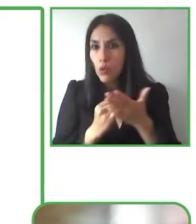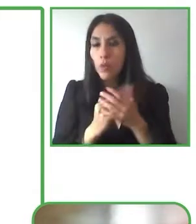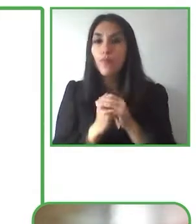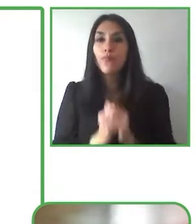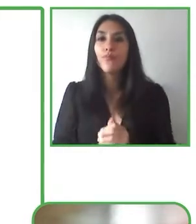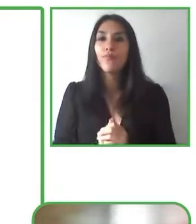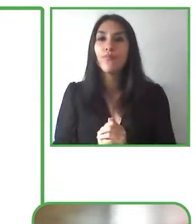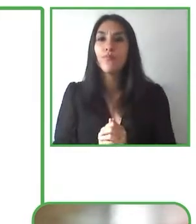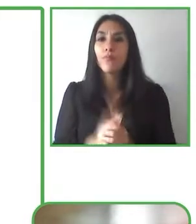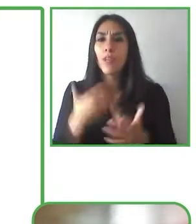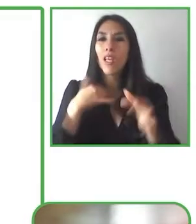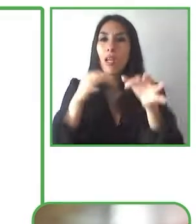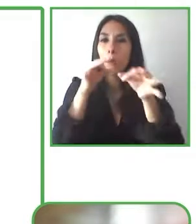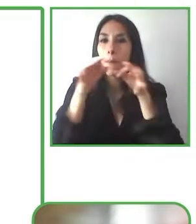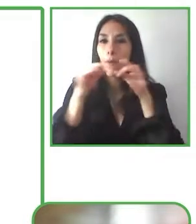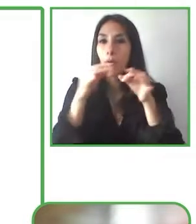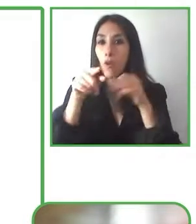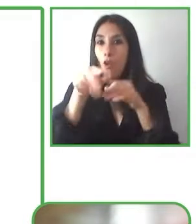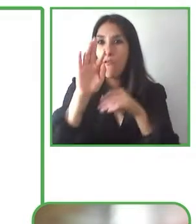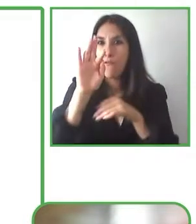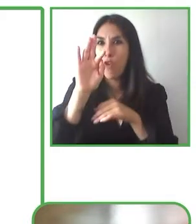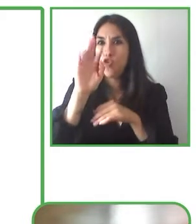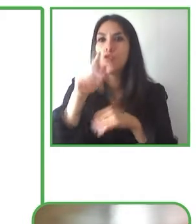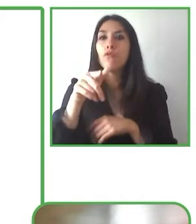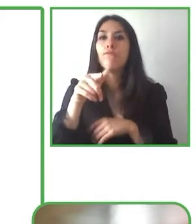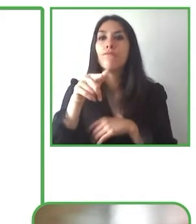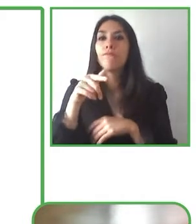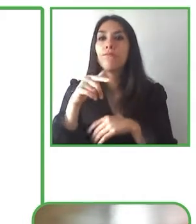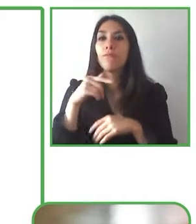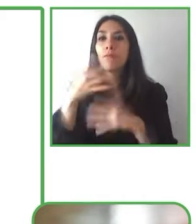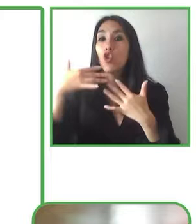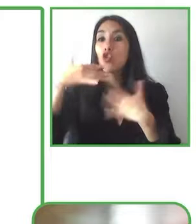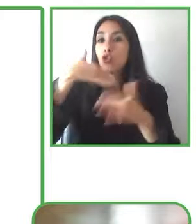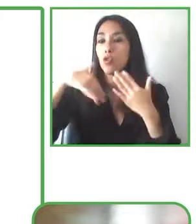our Grupo Social ONCE so that you have a bit of context.